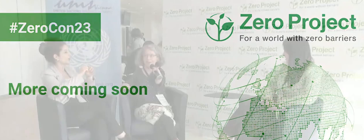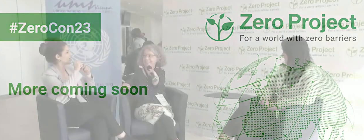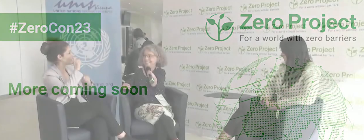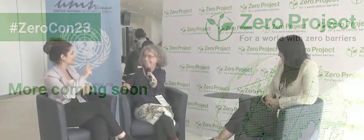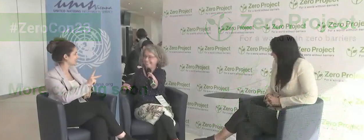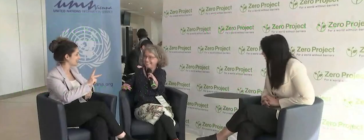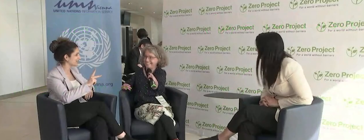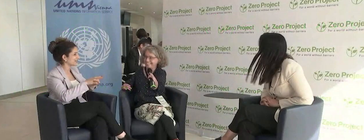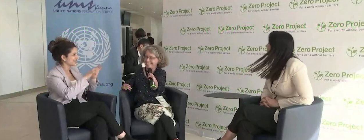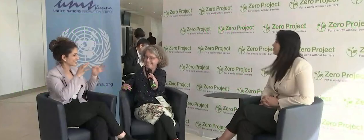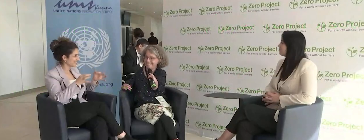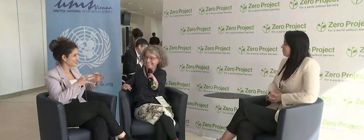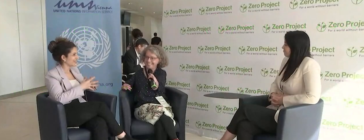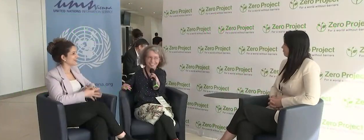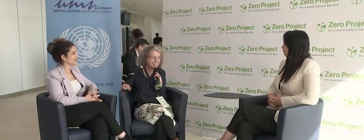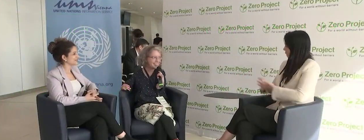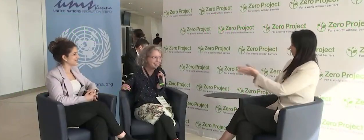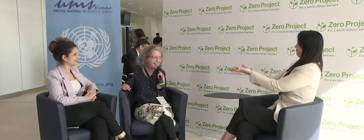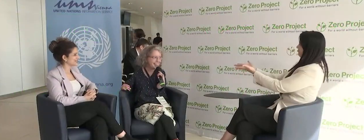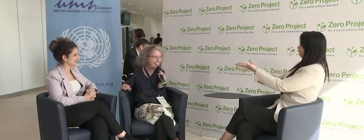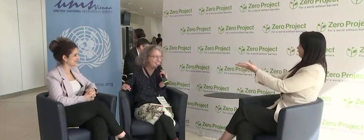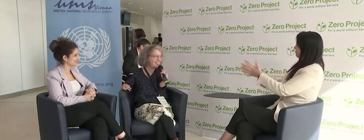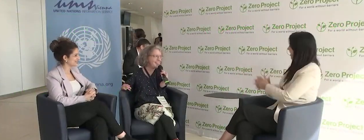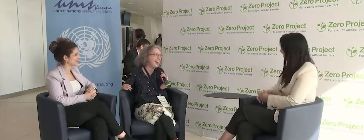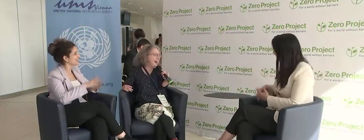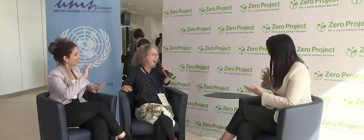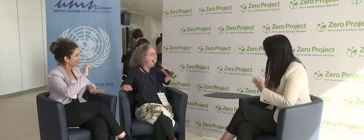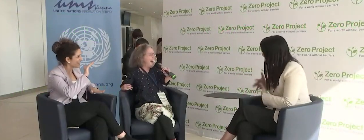Okay, we can start. Hello. Shirly is to meet you.